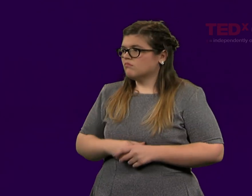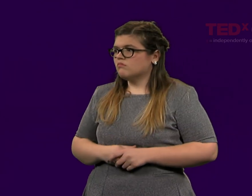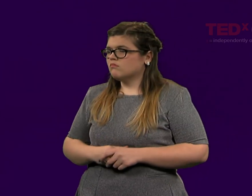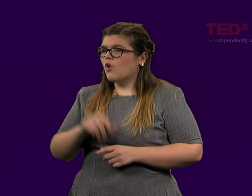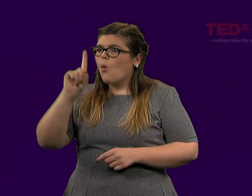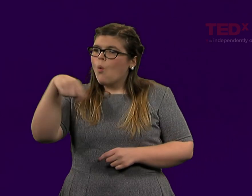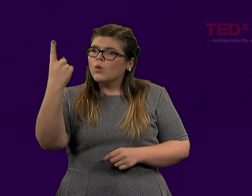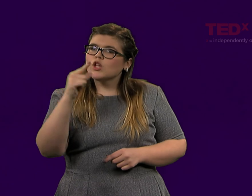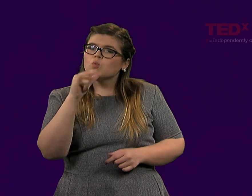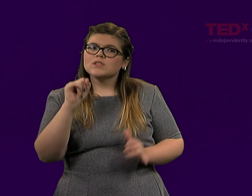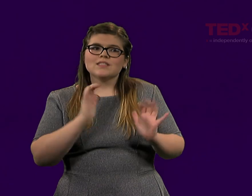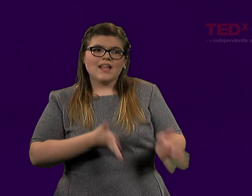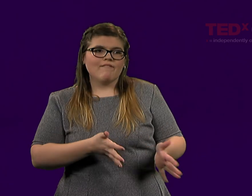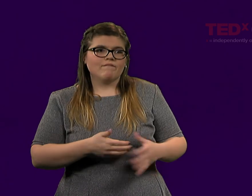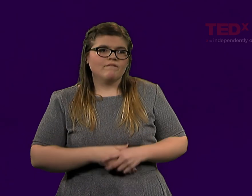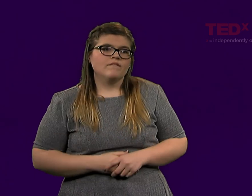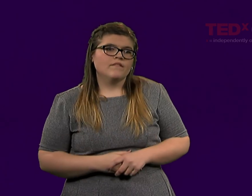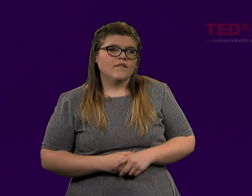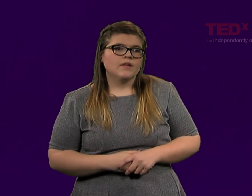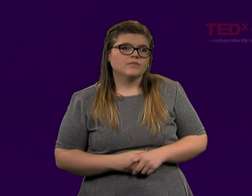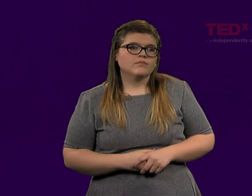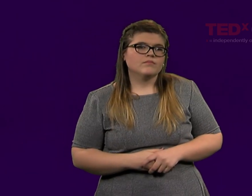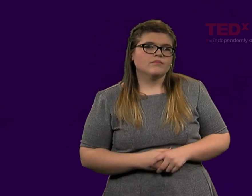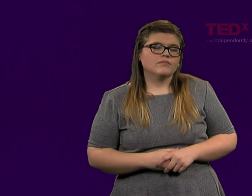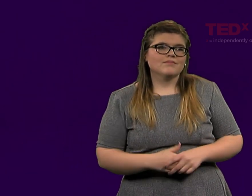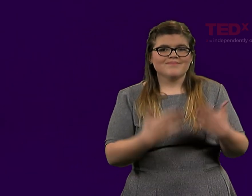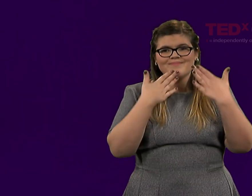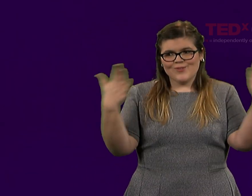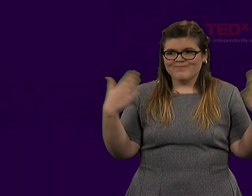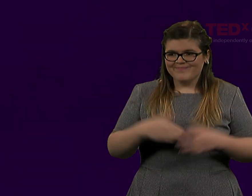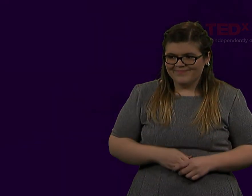Who decided what was right is the person who was left." Thank you.